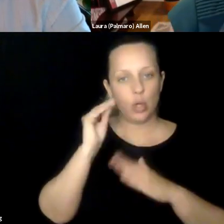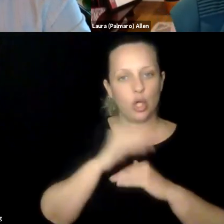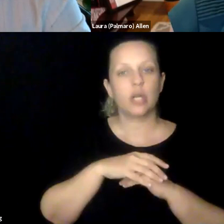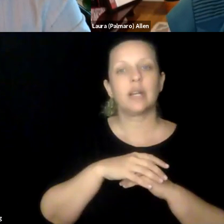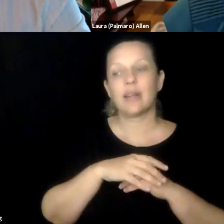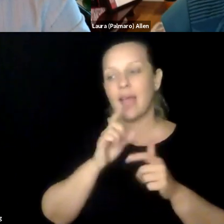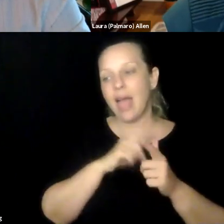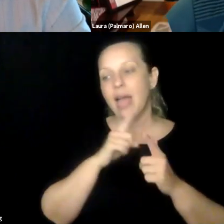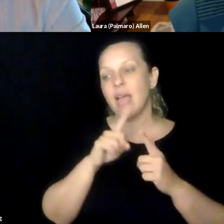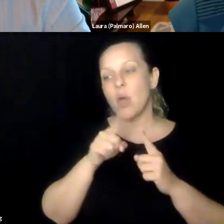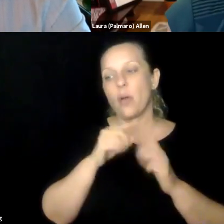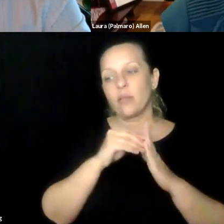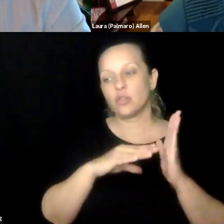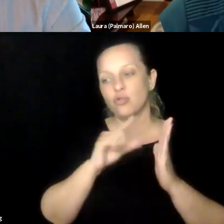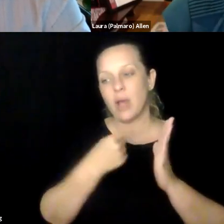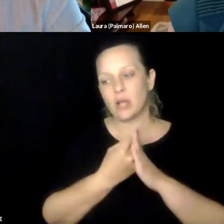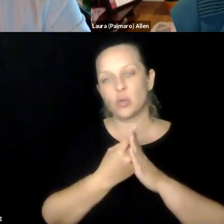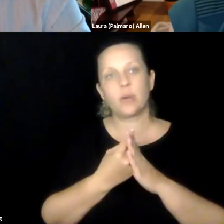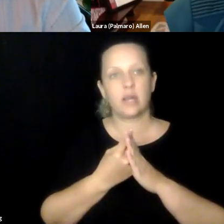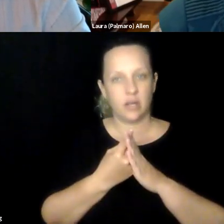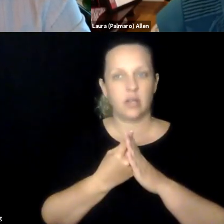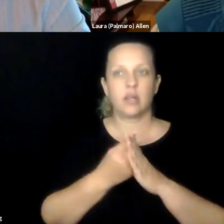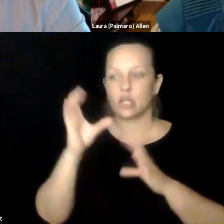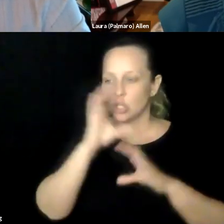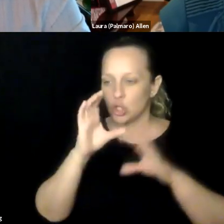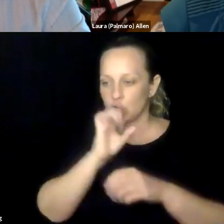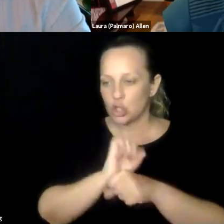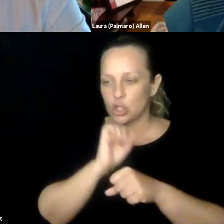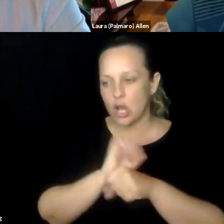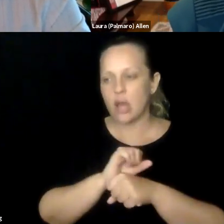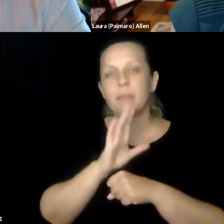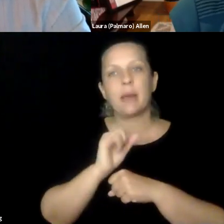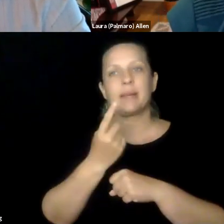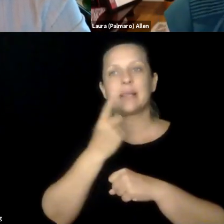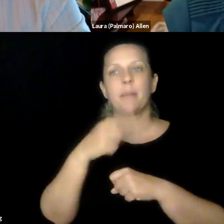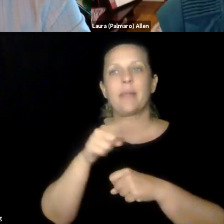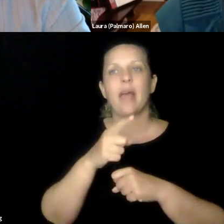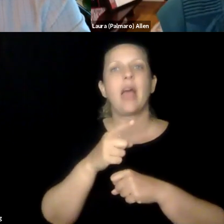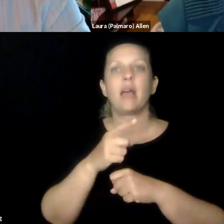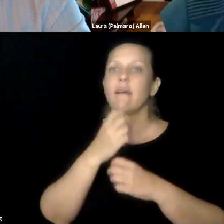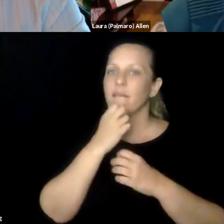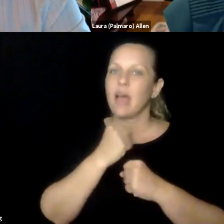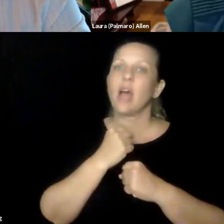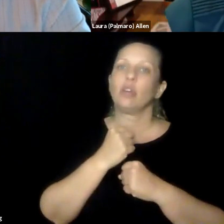targeted at specialists, but it's something that's expected for all students to learn. And then when the students